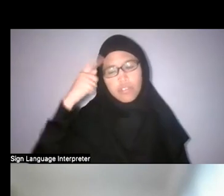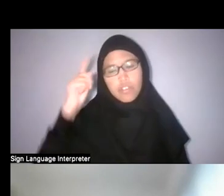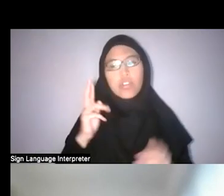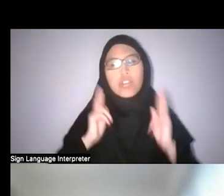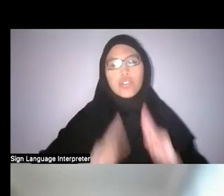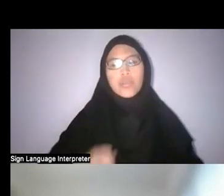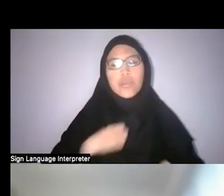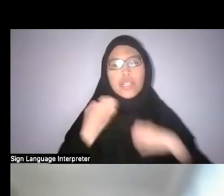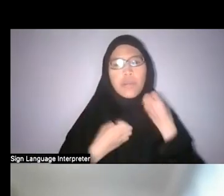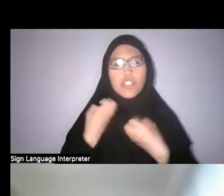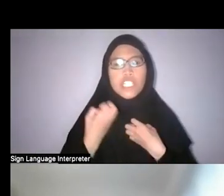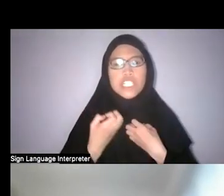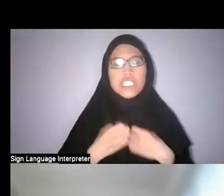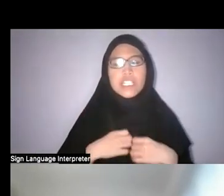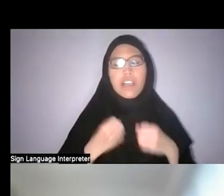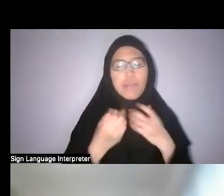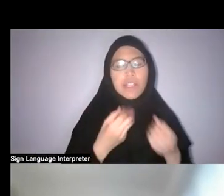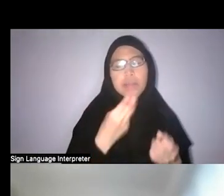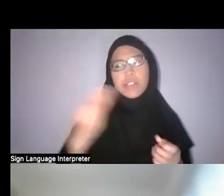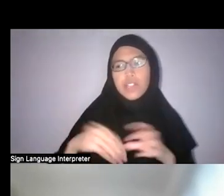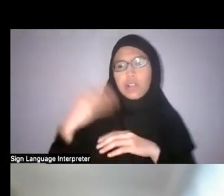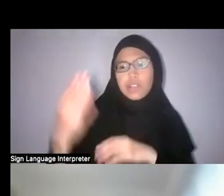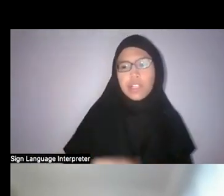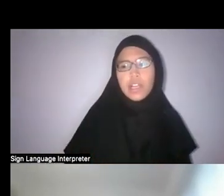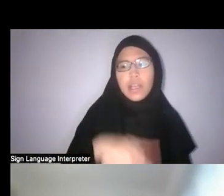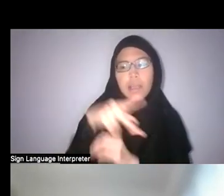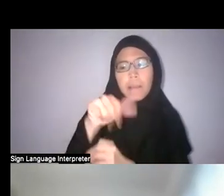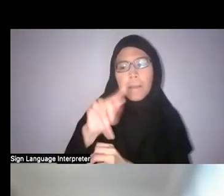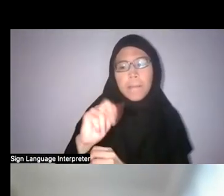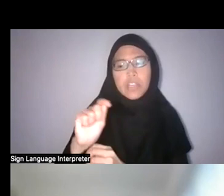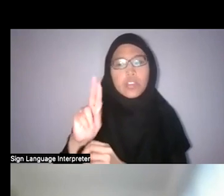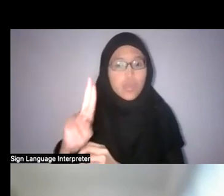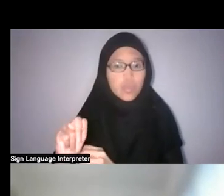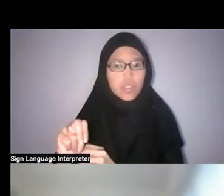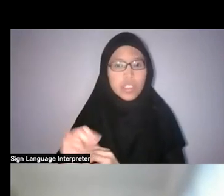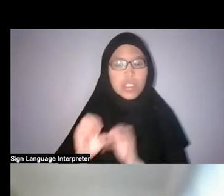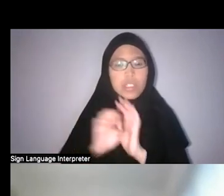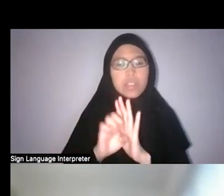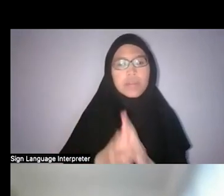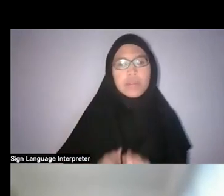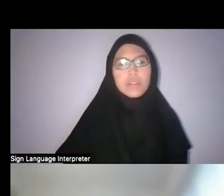There’s a lot of material out there to read about pantuns, et cetera, especially. Khairulddin, yes?